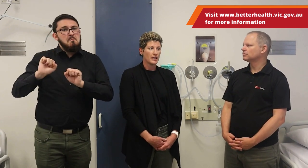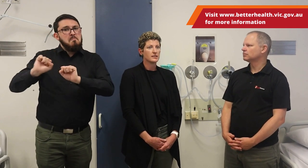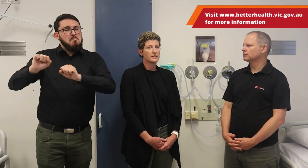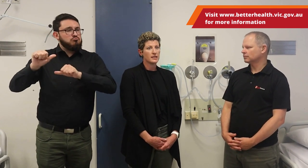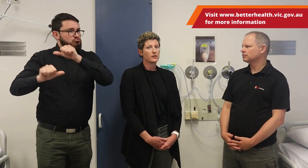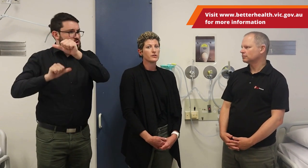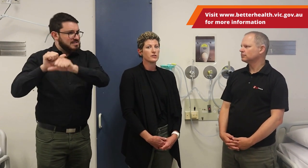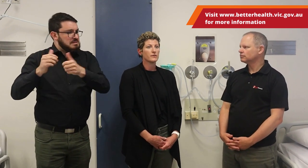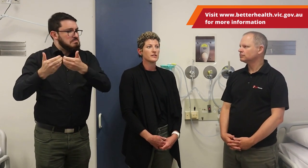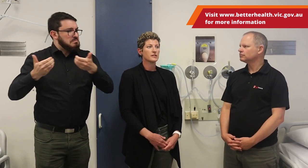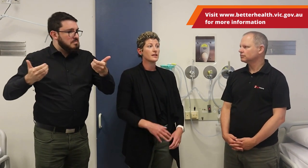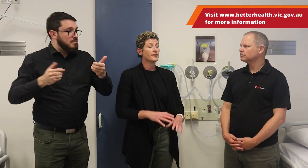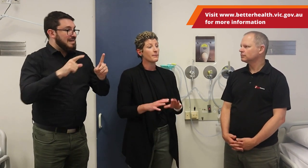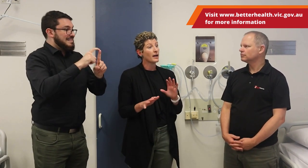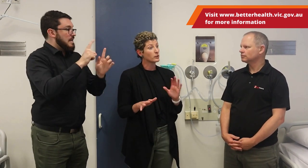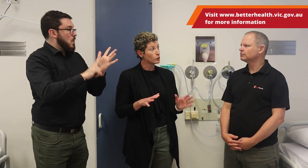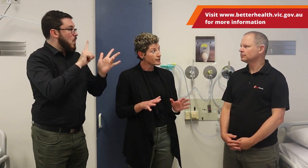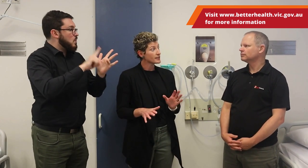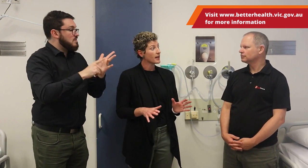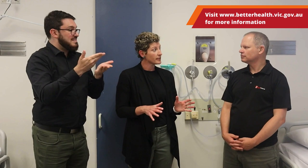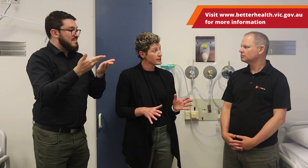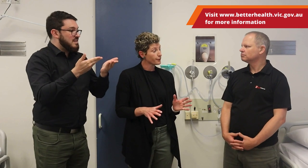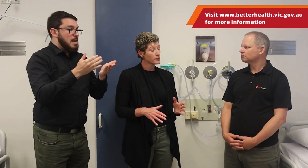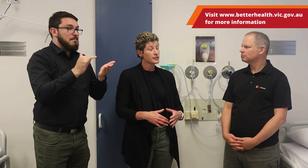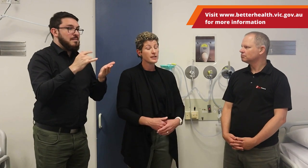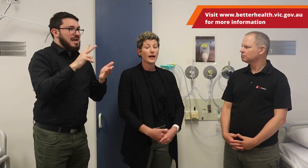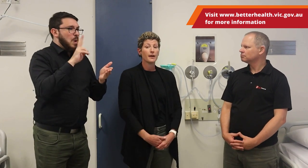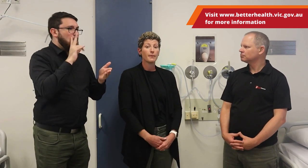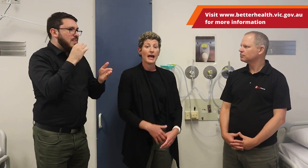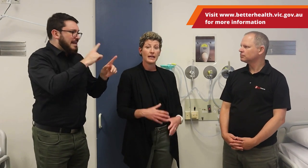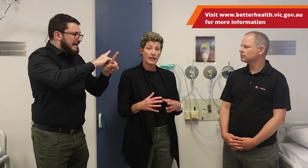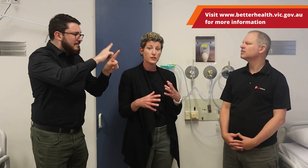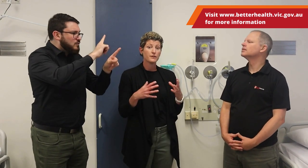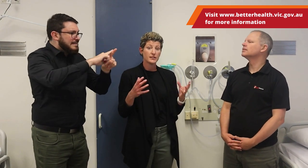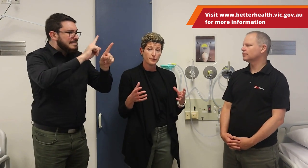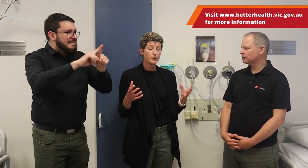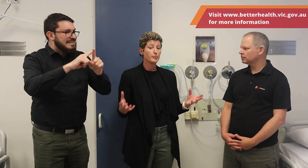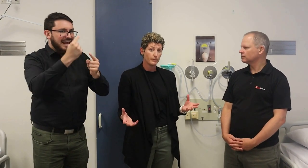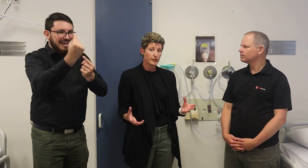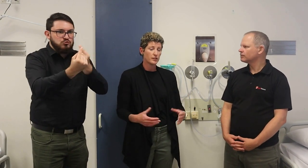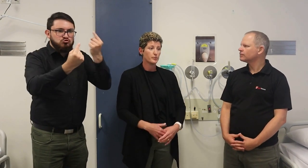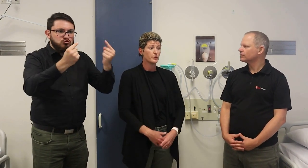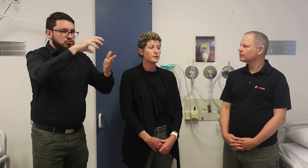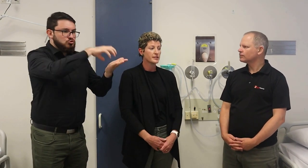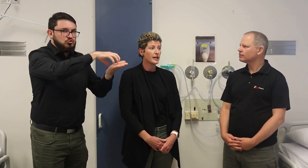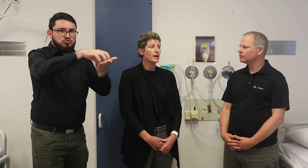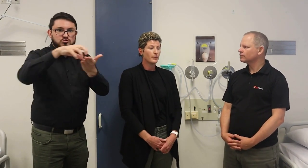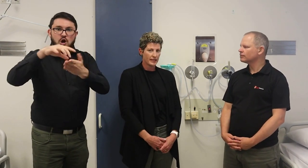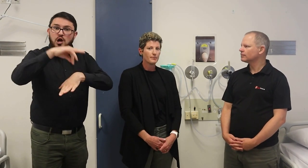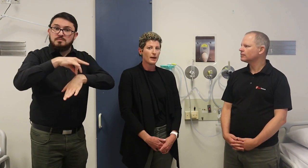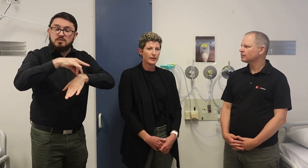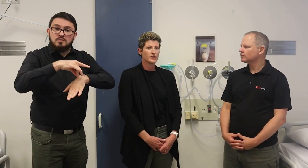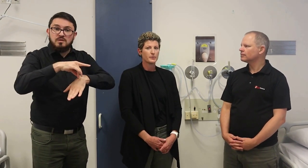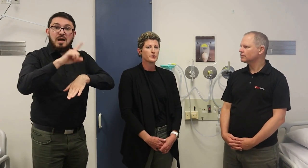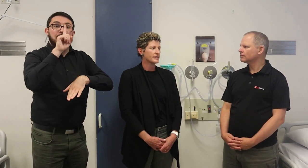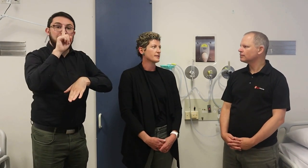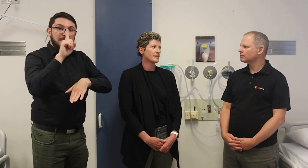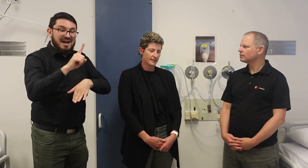But, yes, DLO services. They might look slightly different at each of the different public hospitals. But in the public hospital system. Yes.